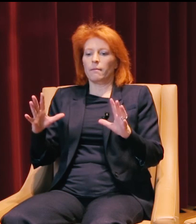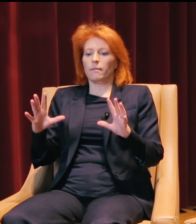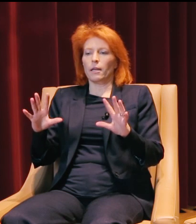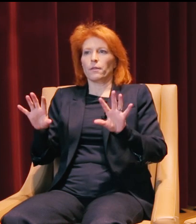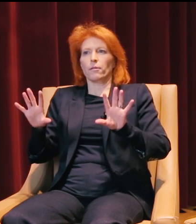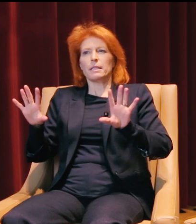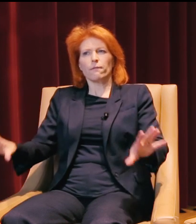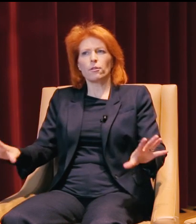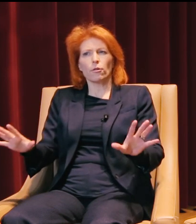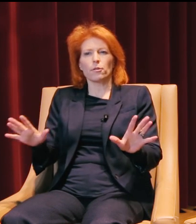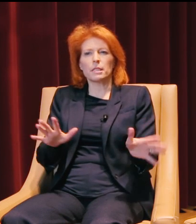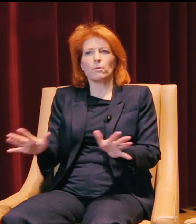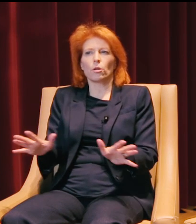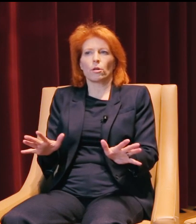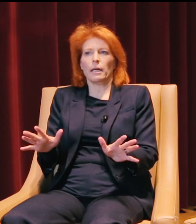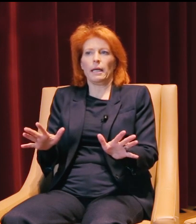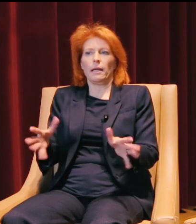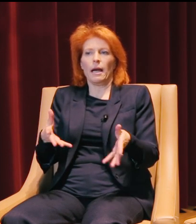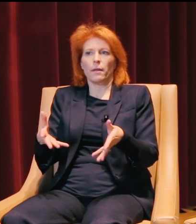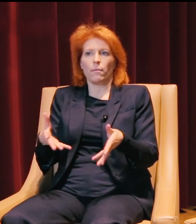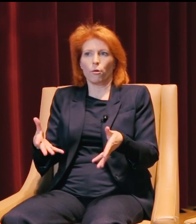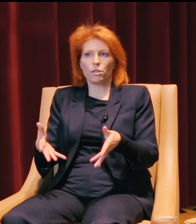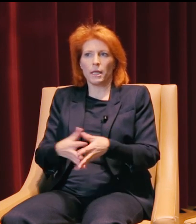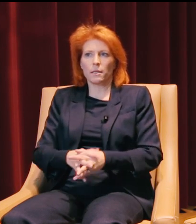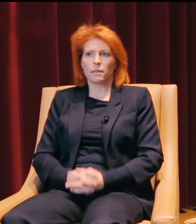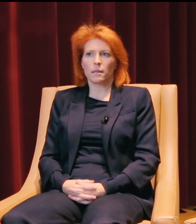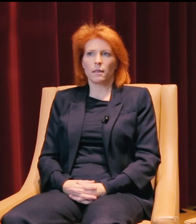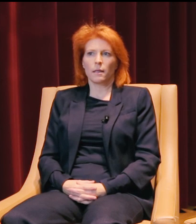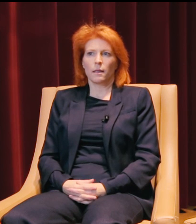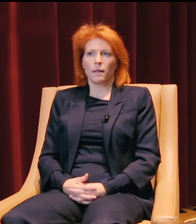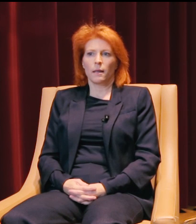they're different or they're similar in how they approach things?